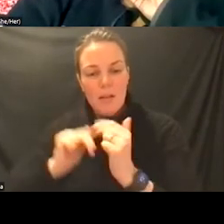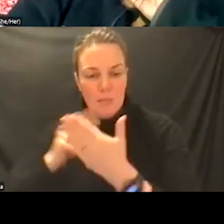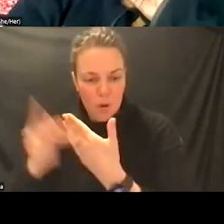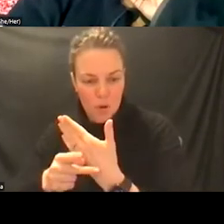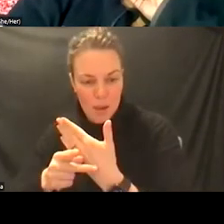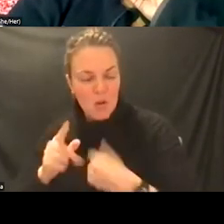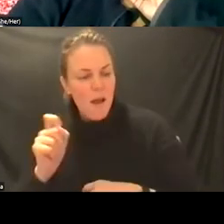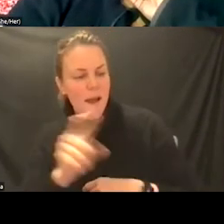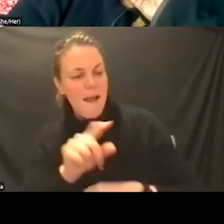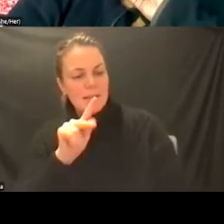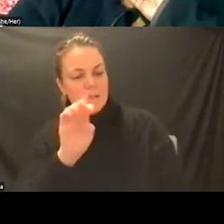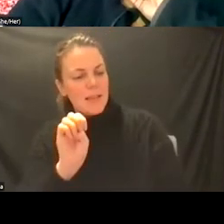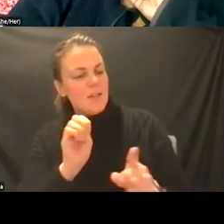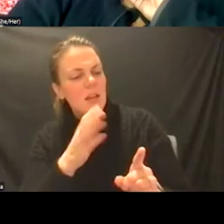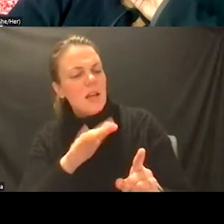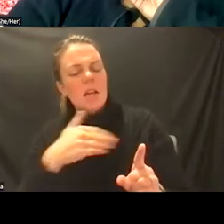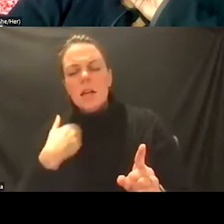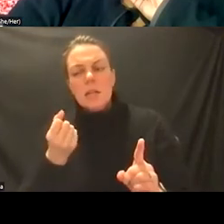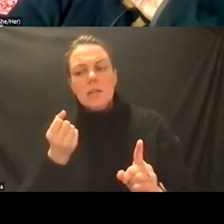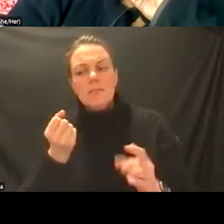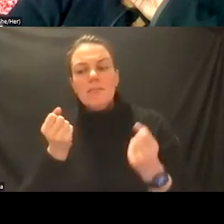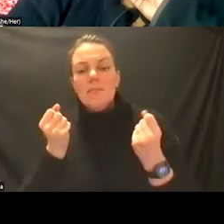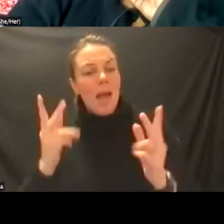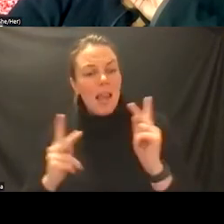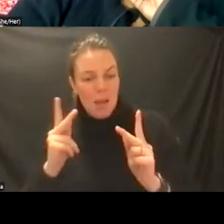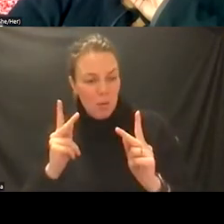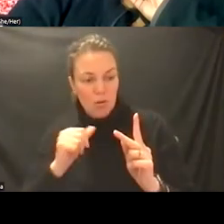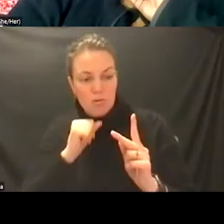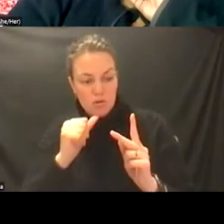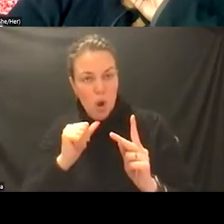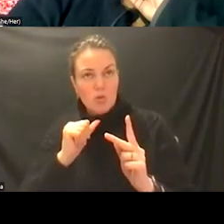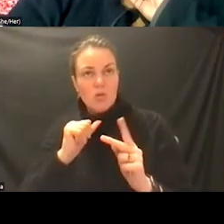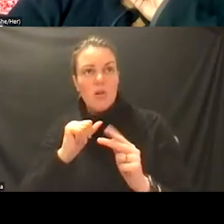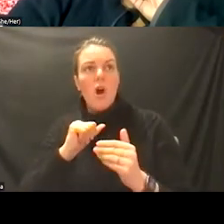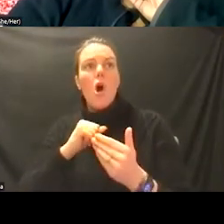notion that there are a number of people who didn't make it to care who ended up in